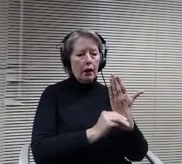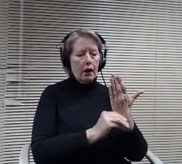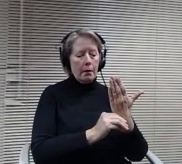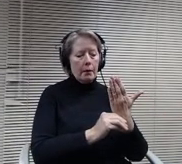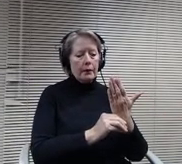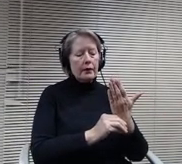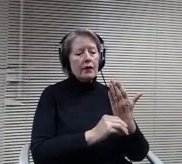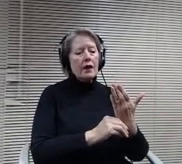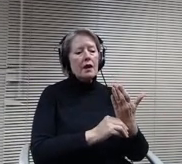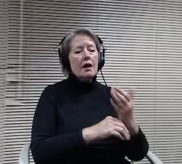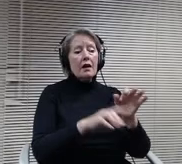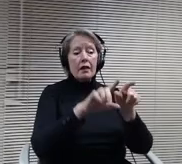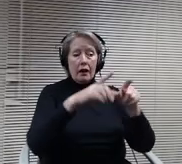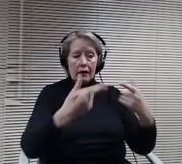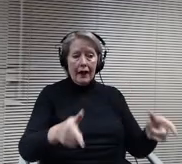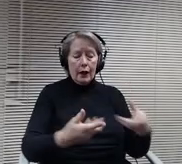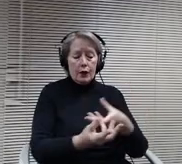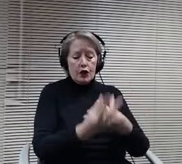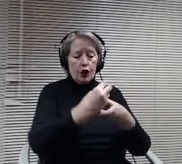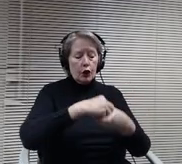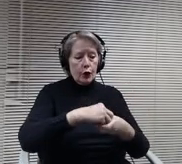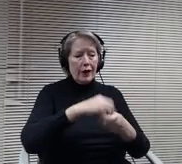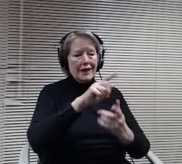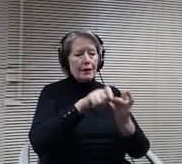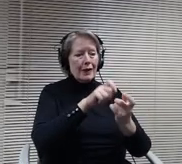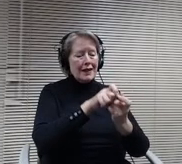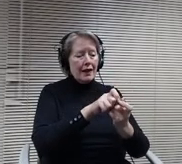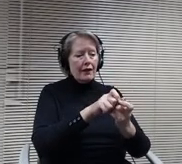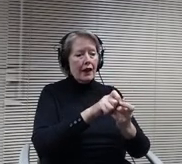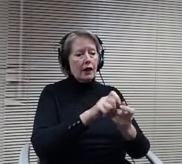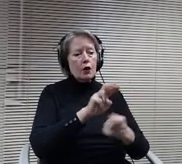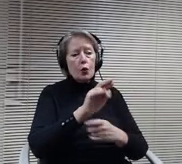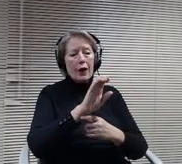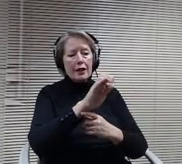of specific racial groups is dictated in Minnesota State